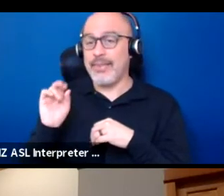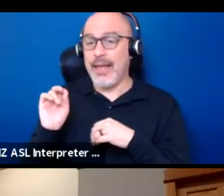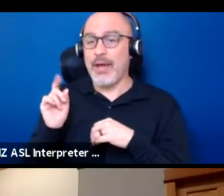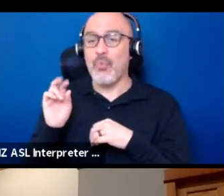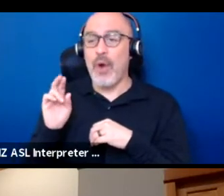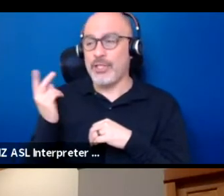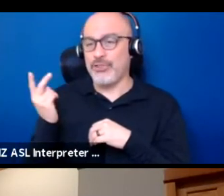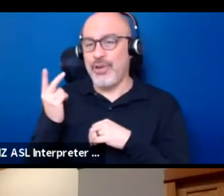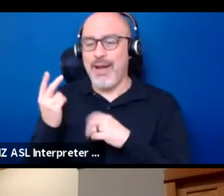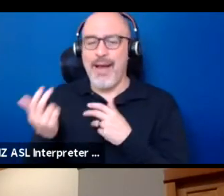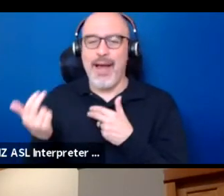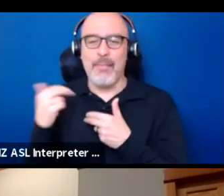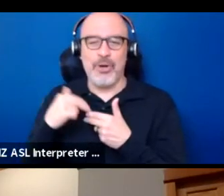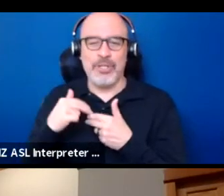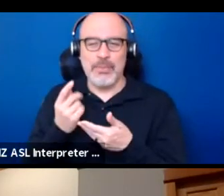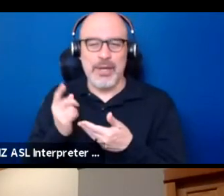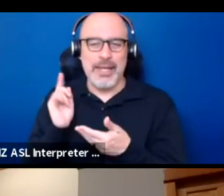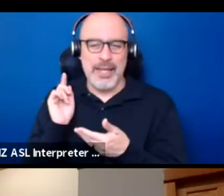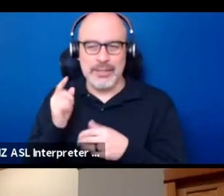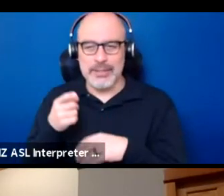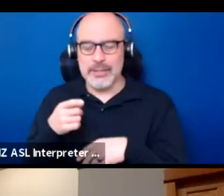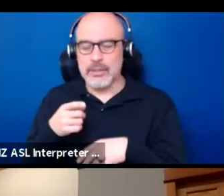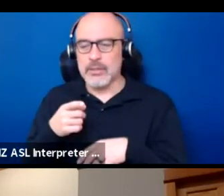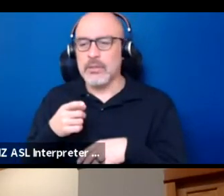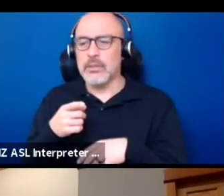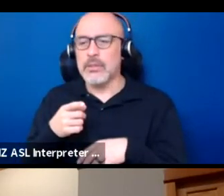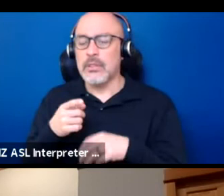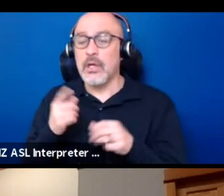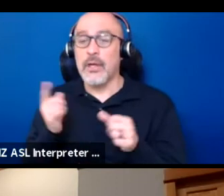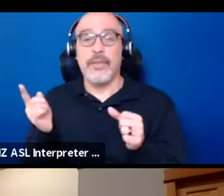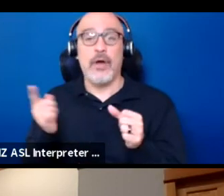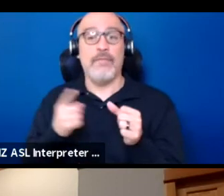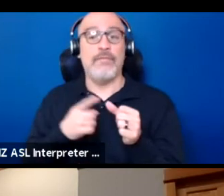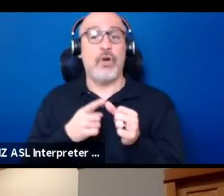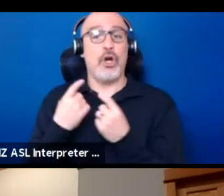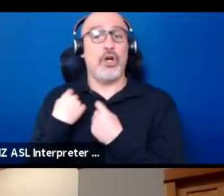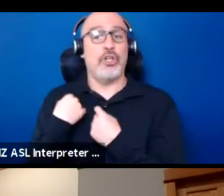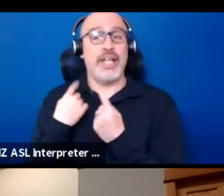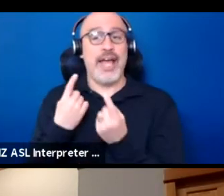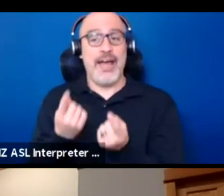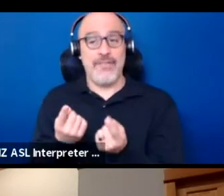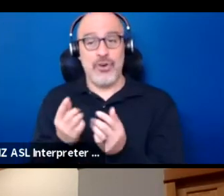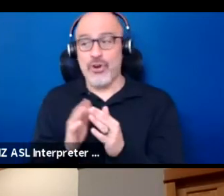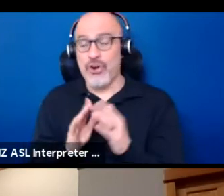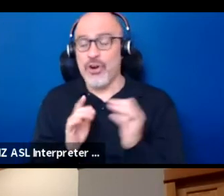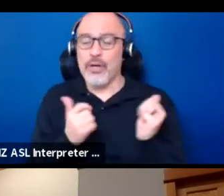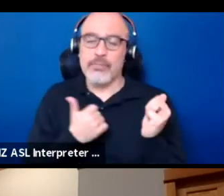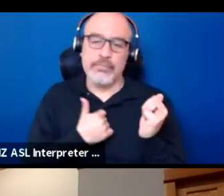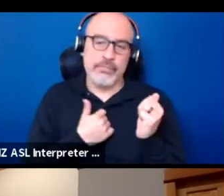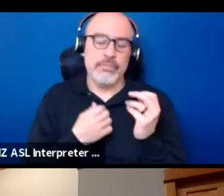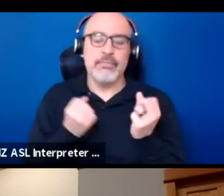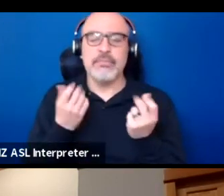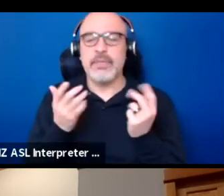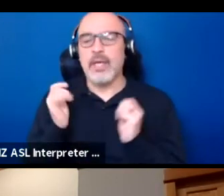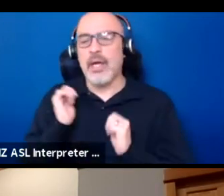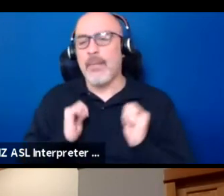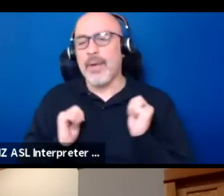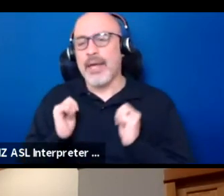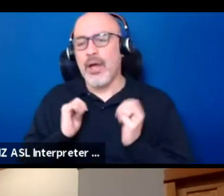in last weekend was the very first ever, and it was something that myself and a number of artists have talked about for a long time.